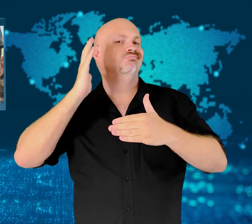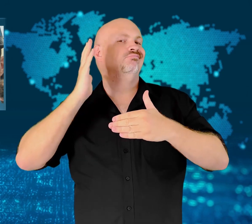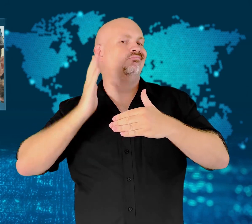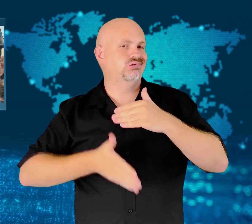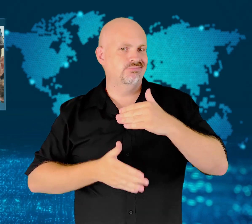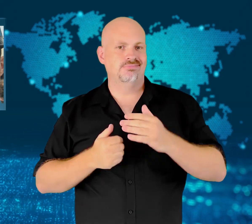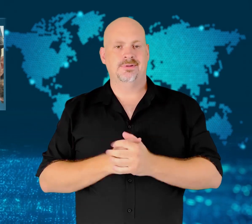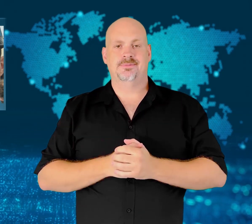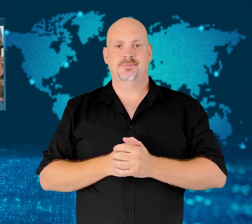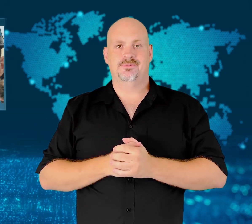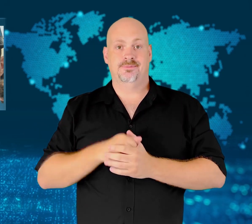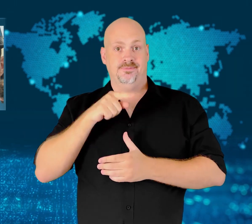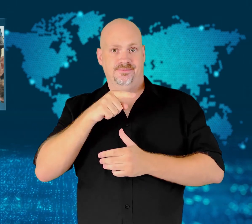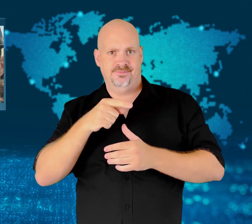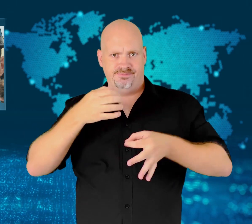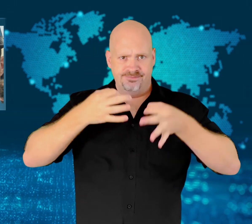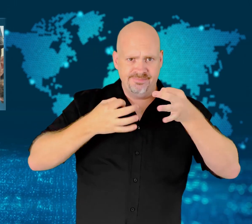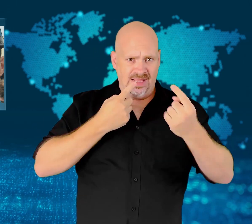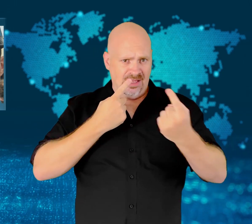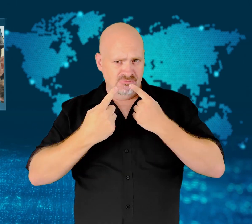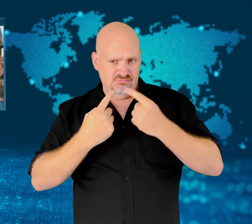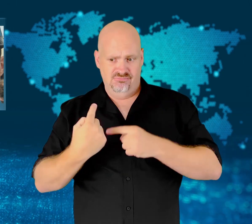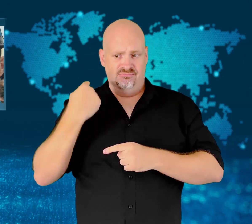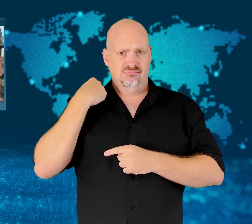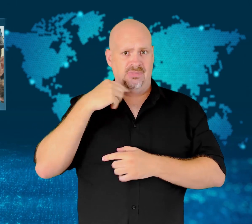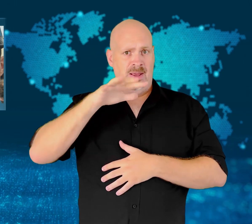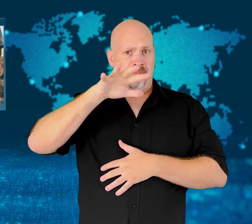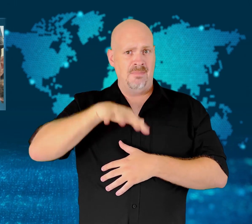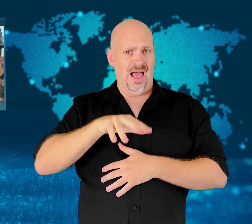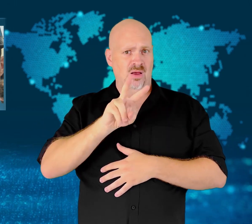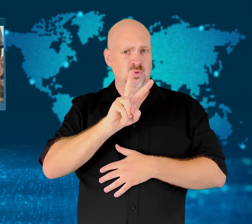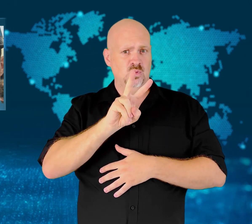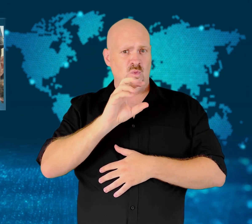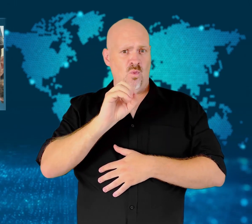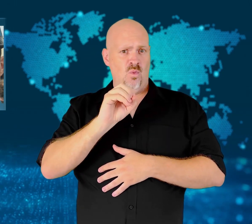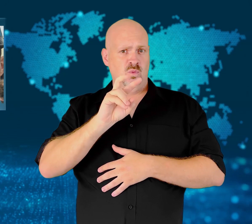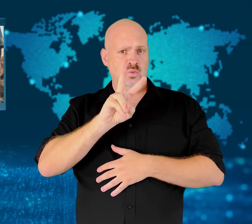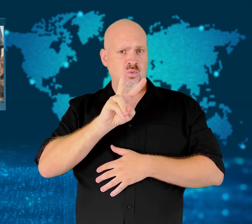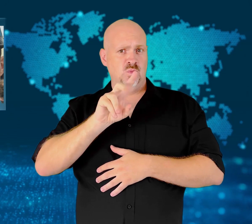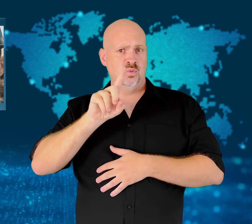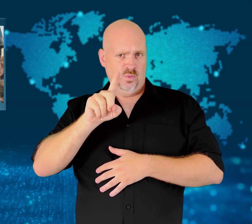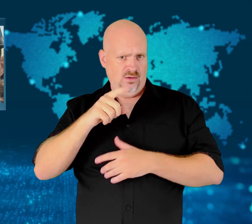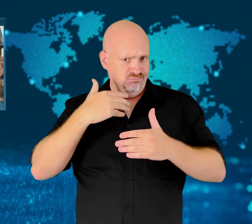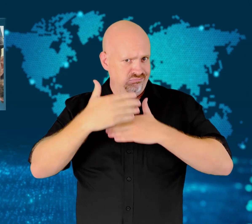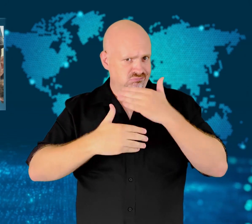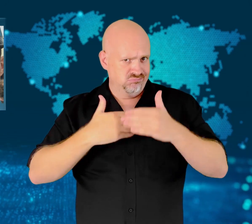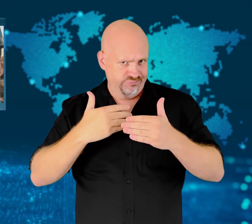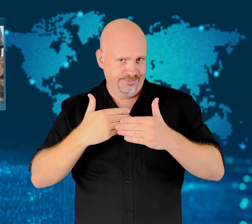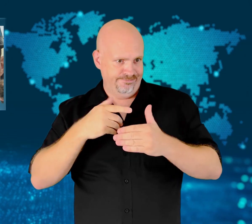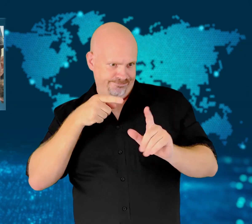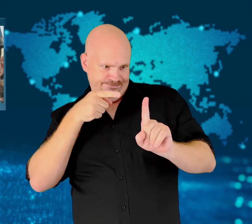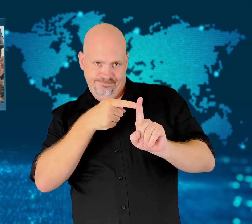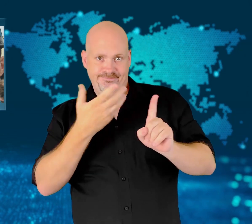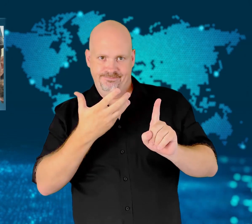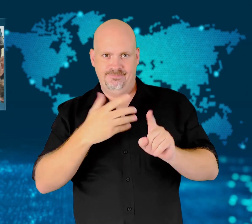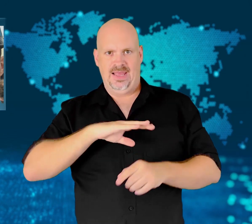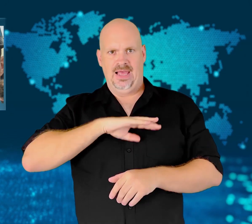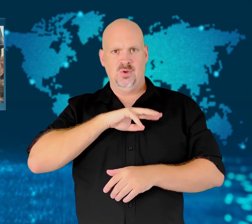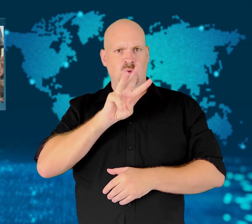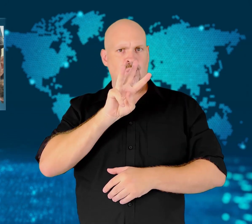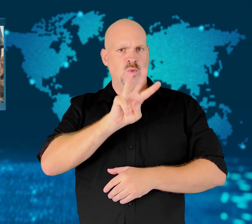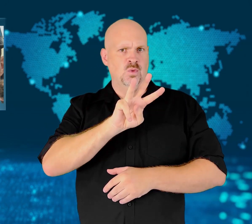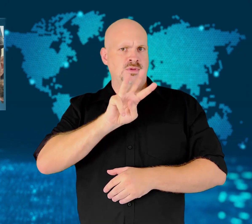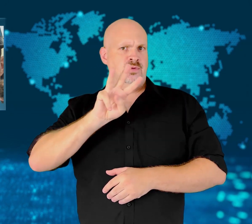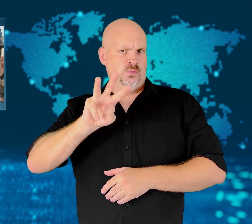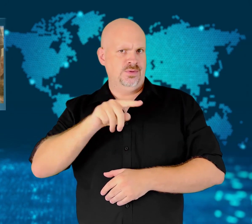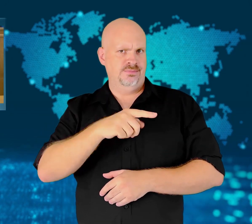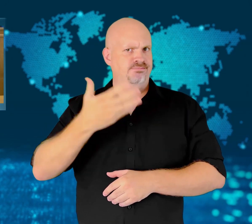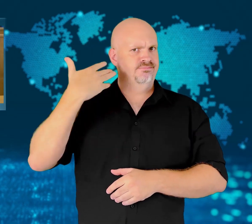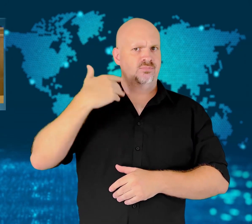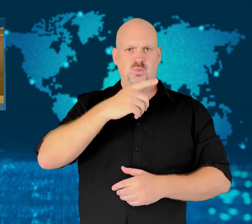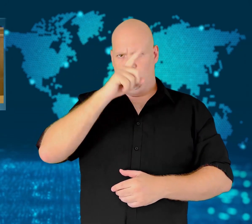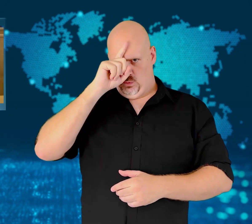The trial, beginning in May 2021, was for a 33-year-old